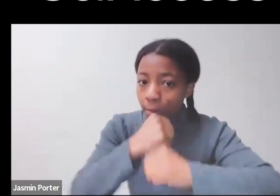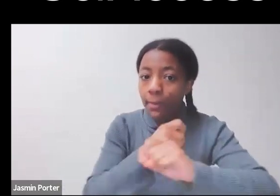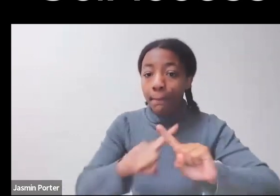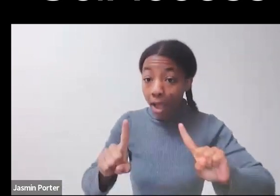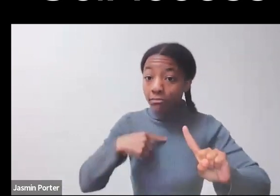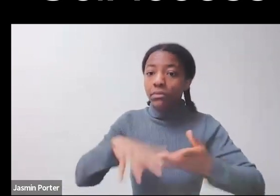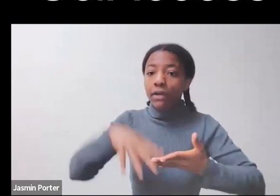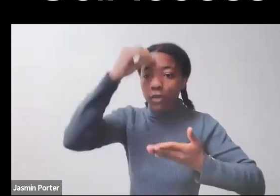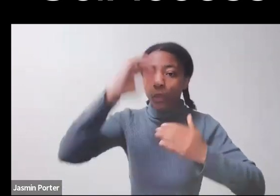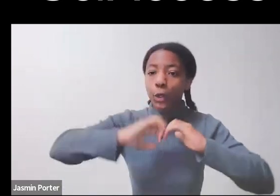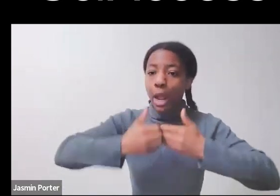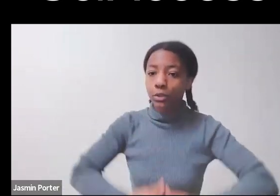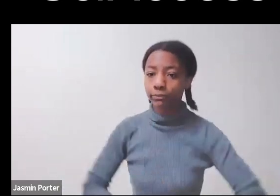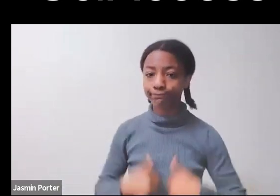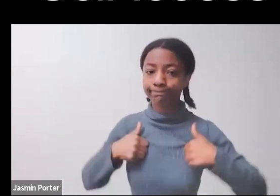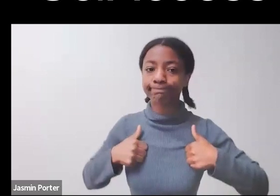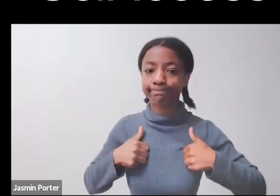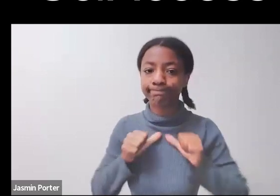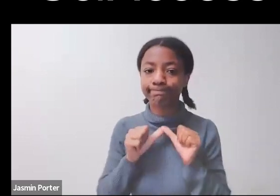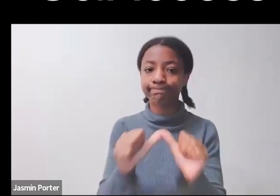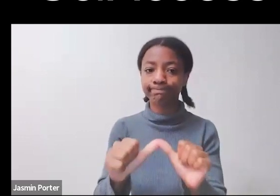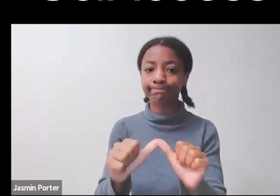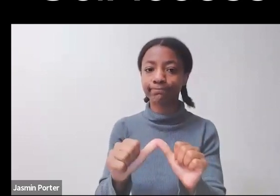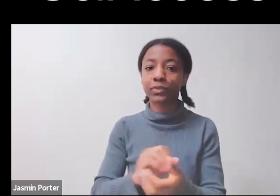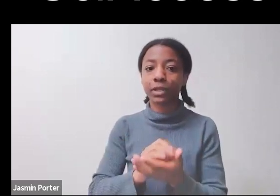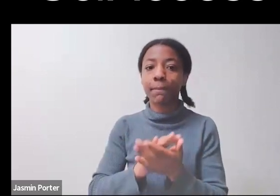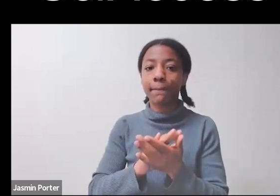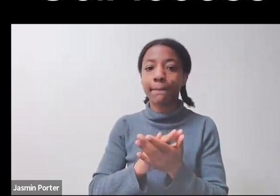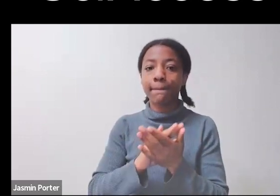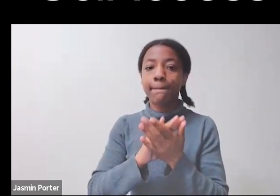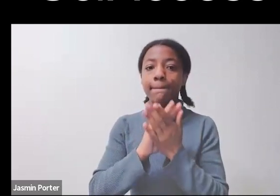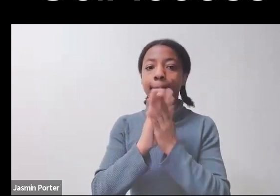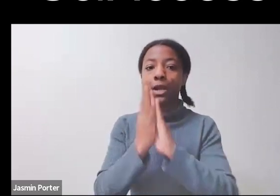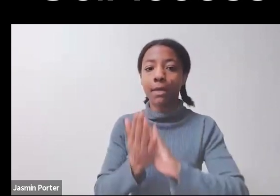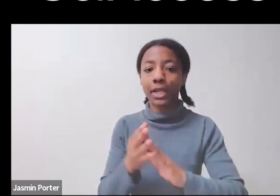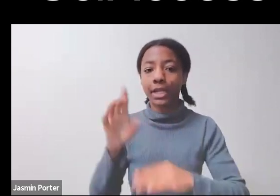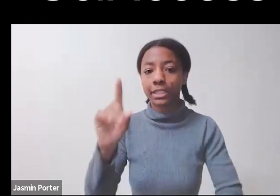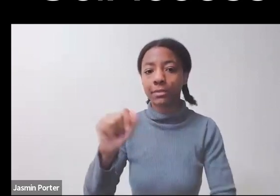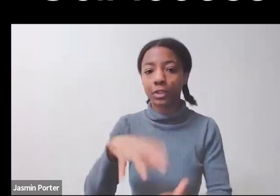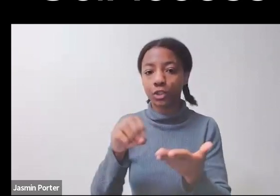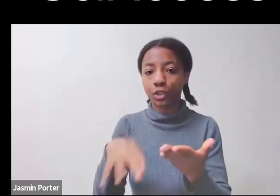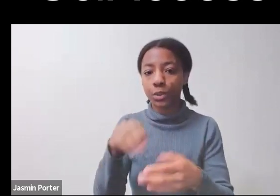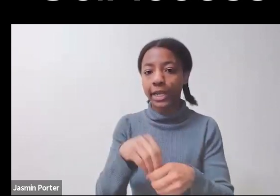at just intersections of disability and math and identity. We're going to skip that because we want